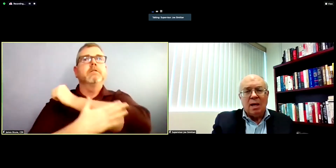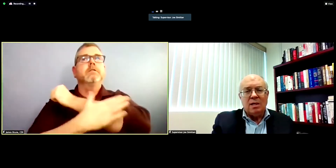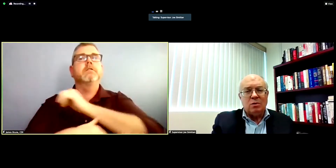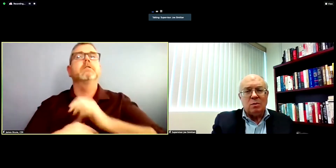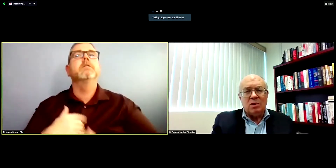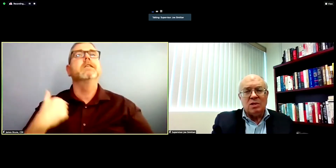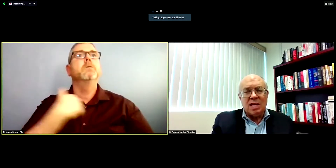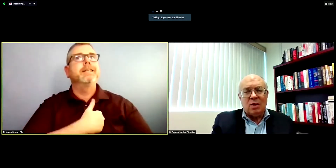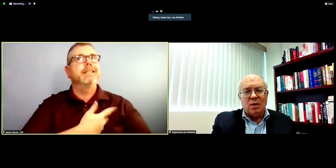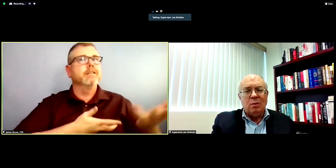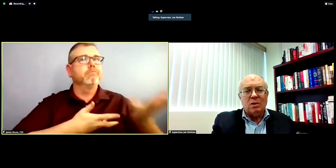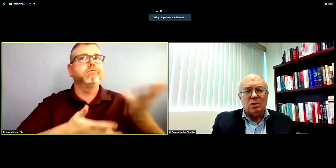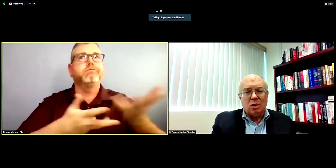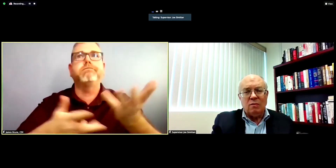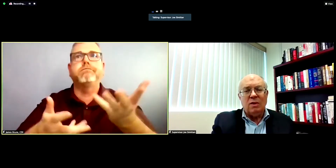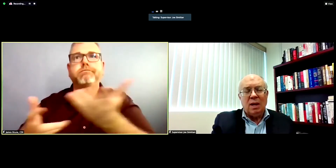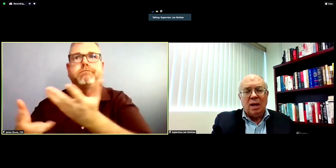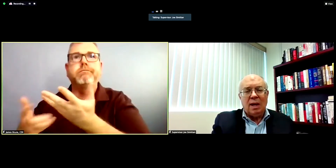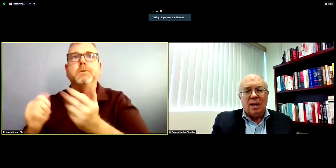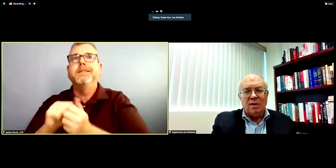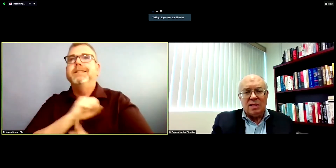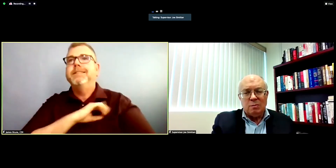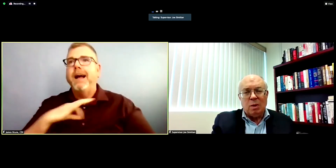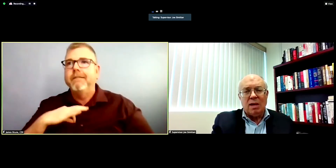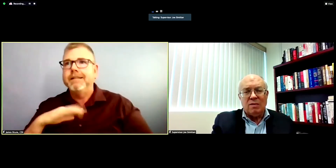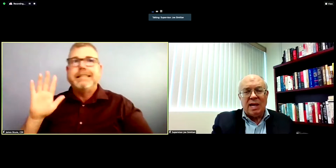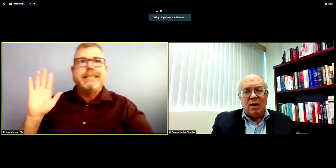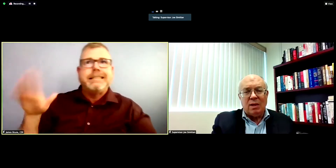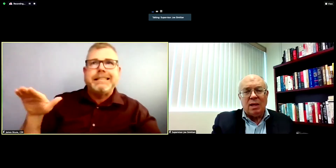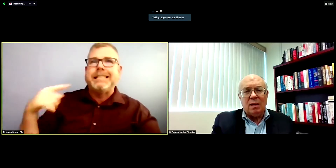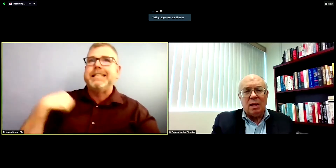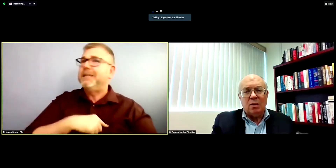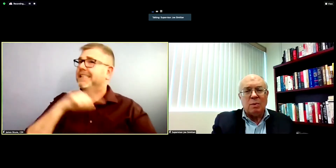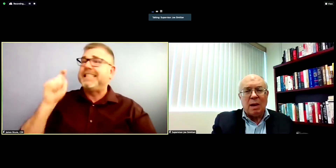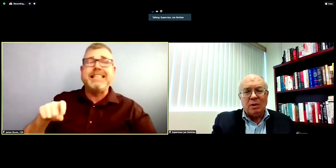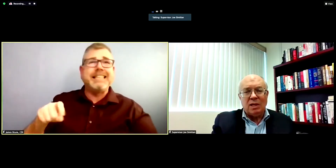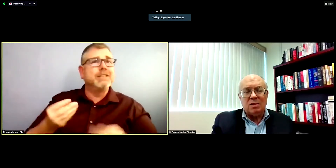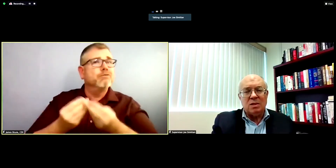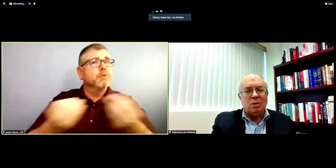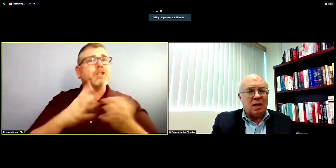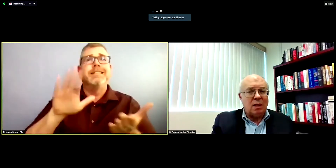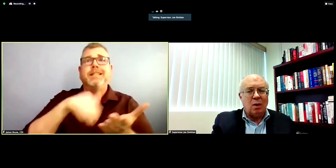a distribution center that would serve this part of the county and those populations in particular.